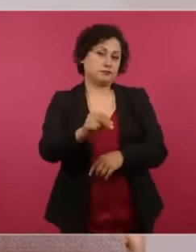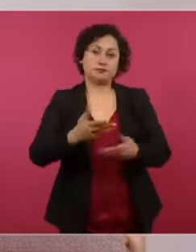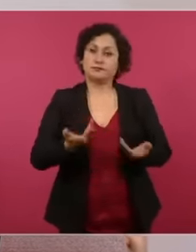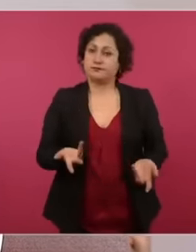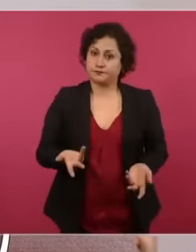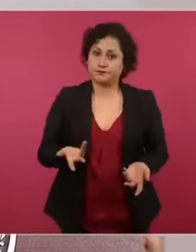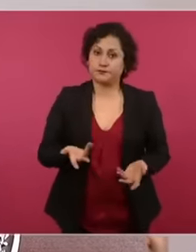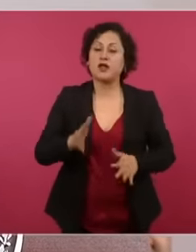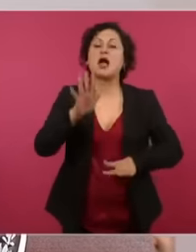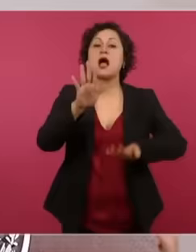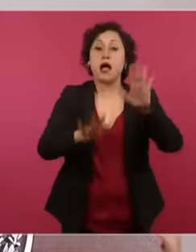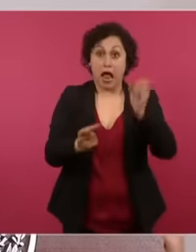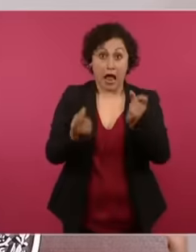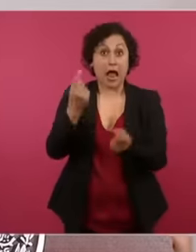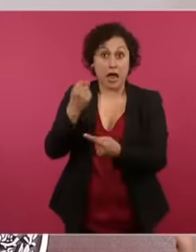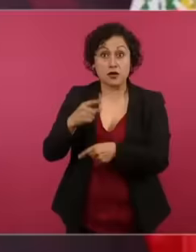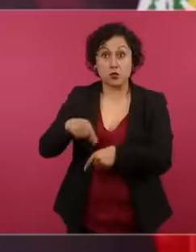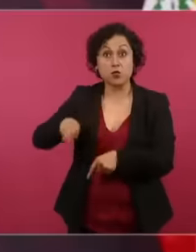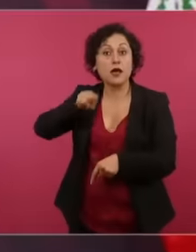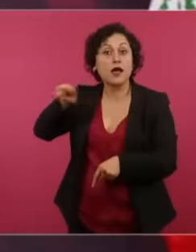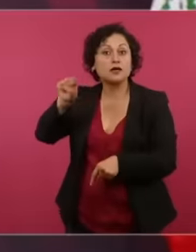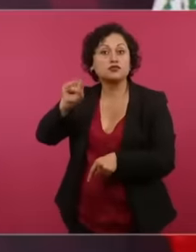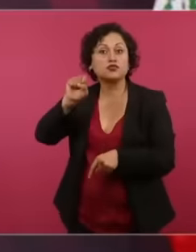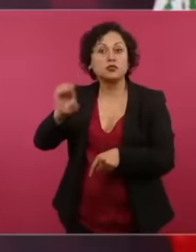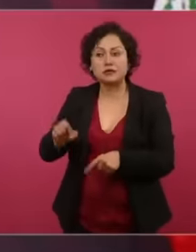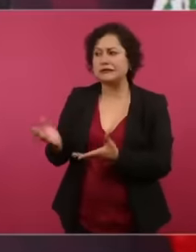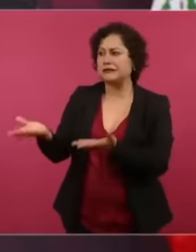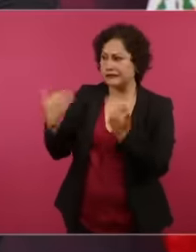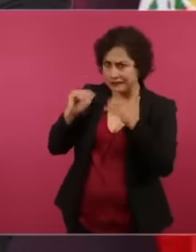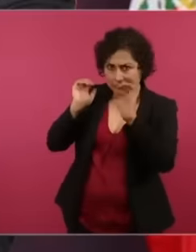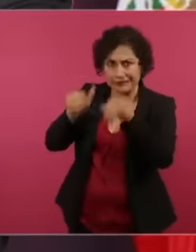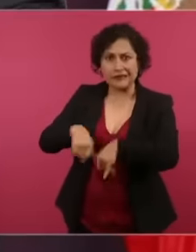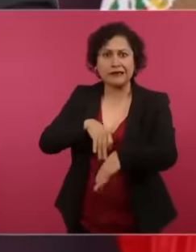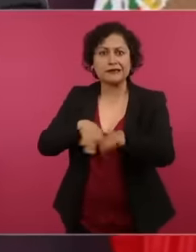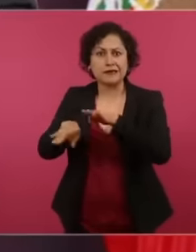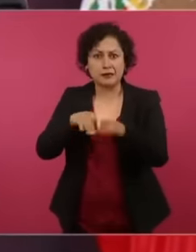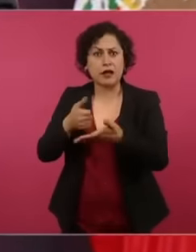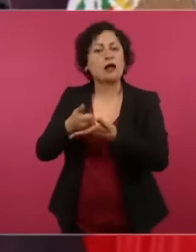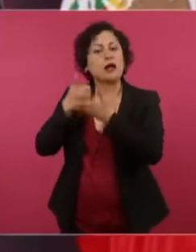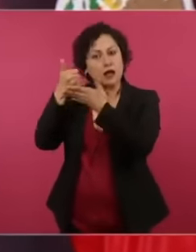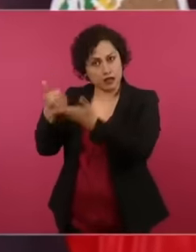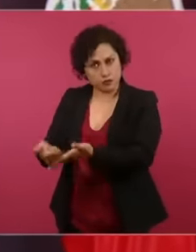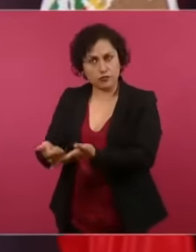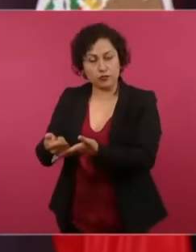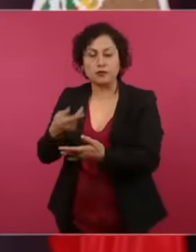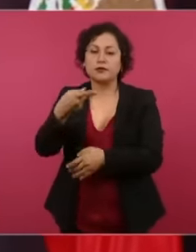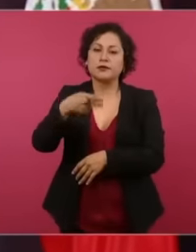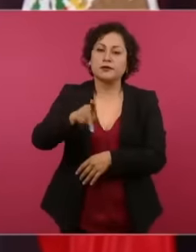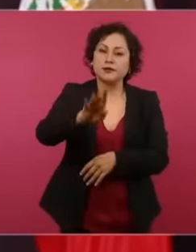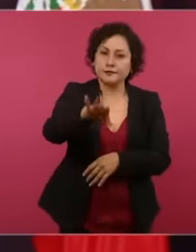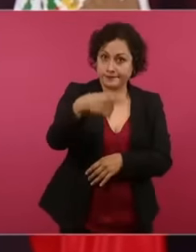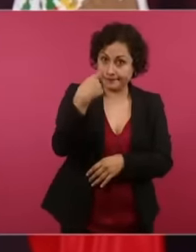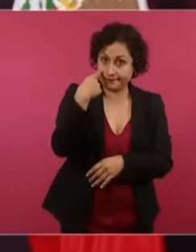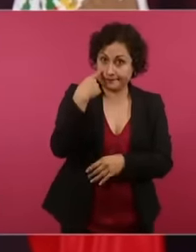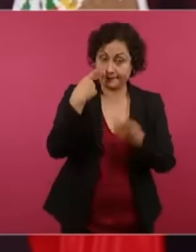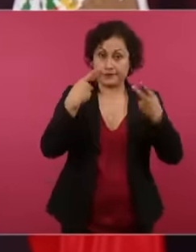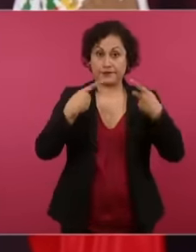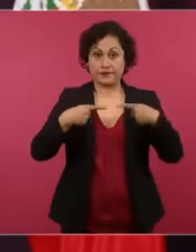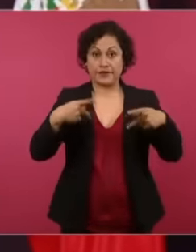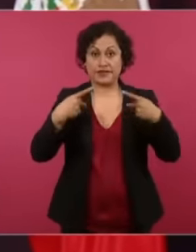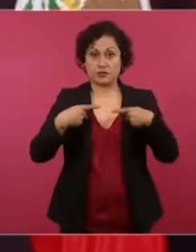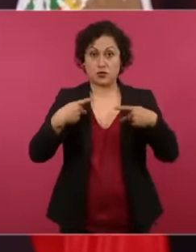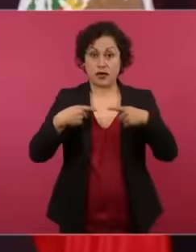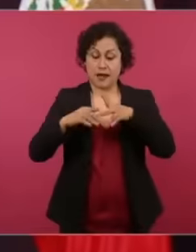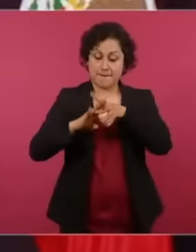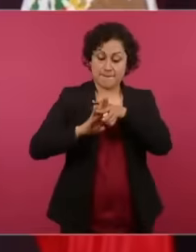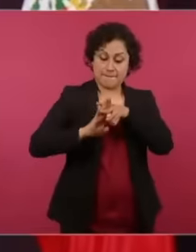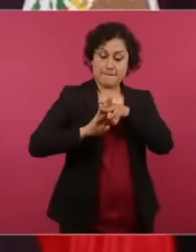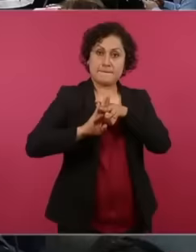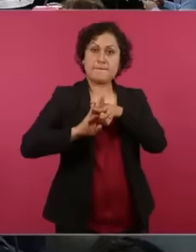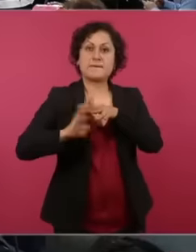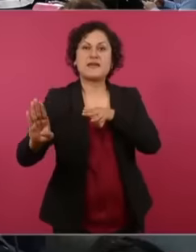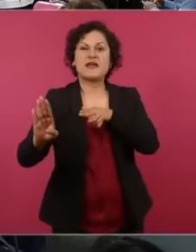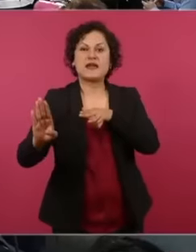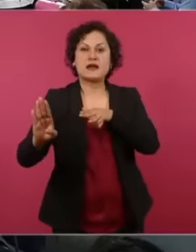work in the southeast but the one who leaves his town already leaves with the idea of getting